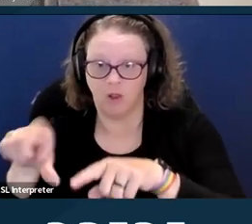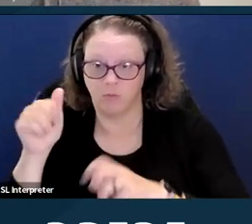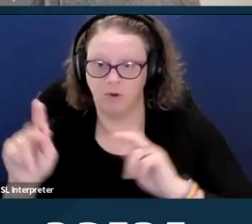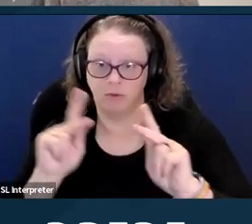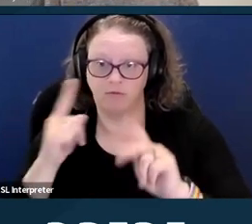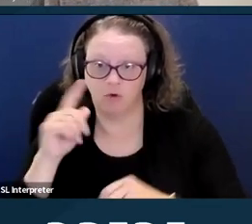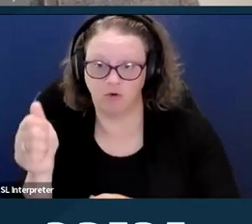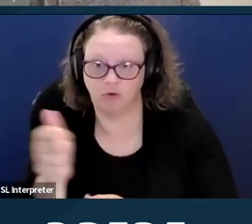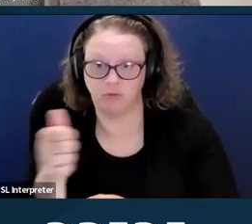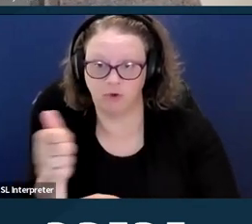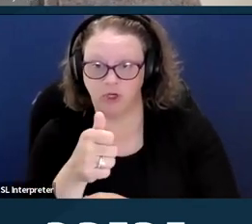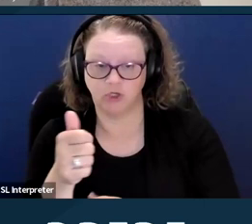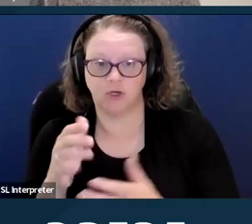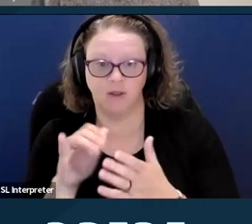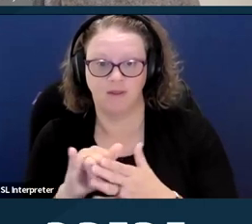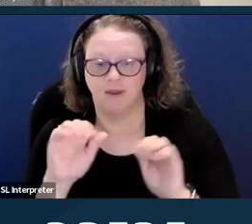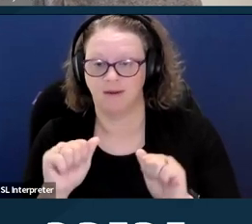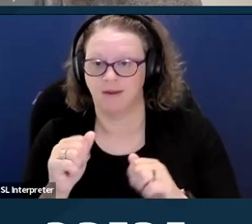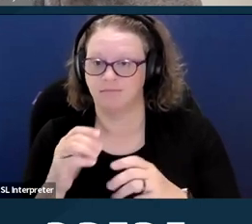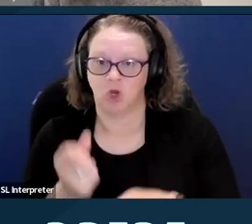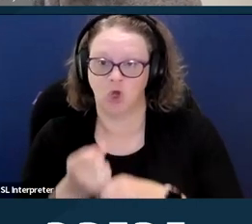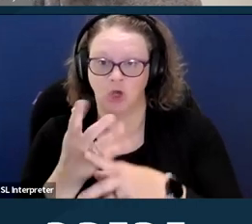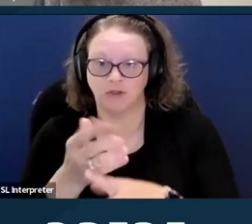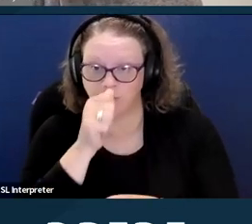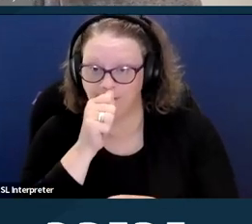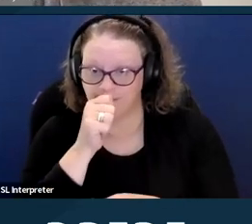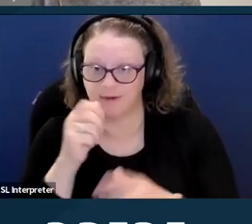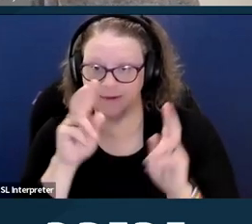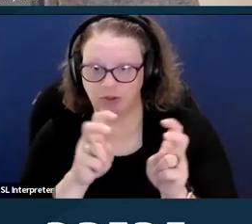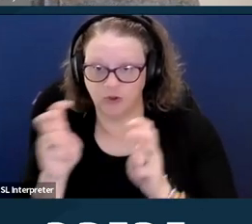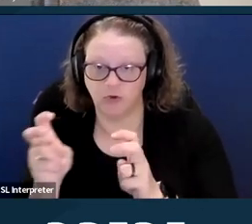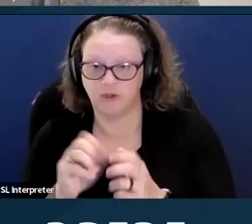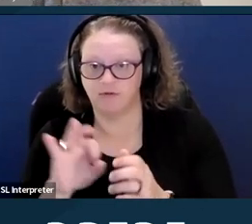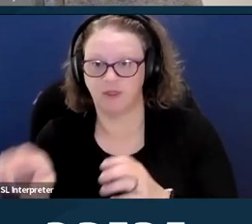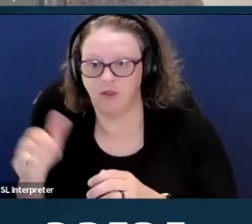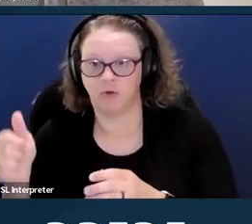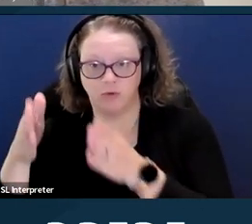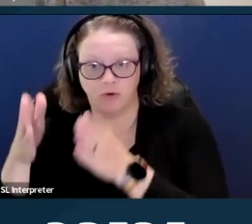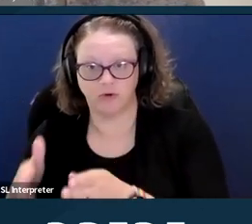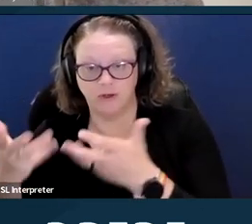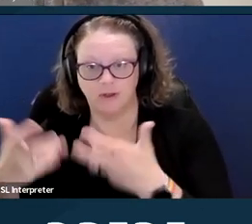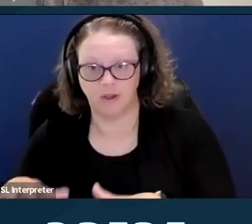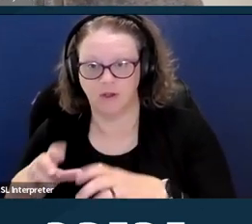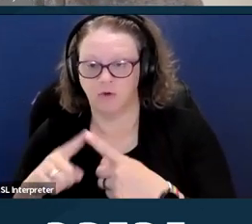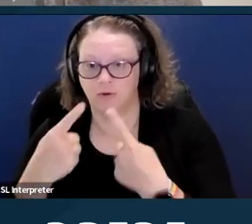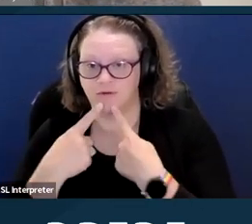which can sometimes cause privacy problems if that person does not want to disclose to others